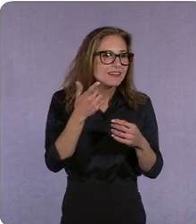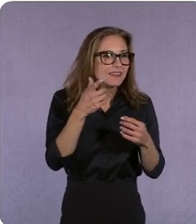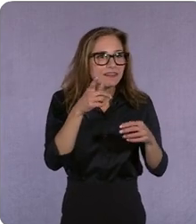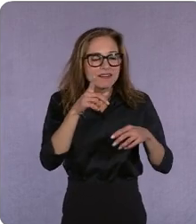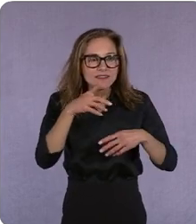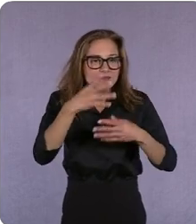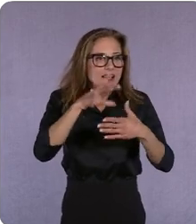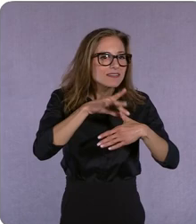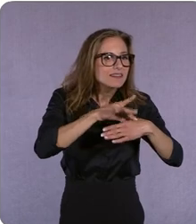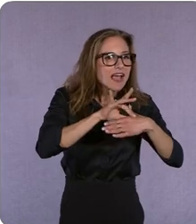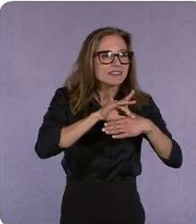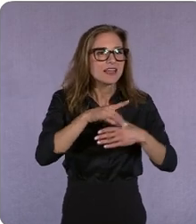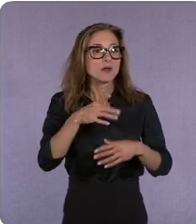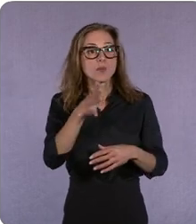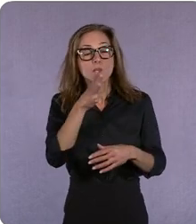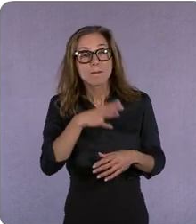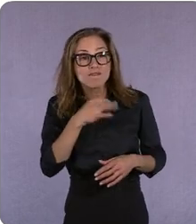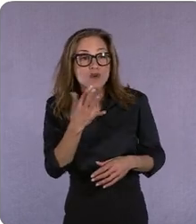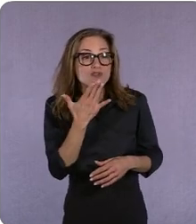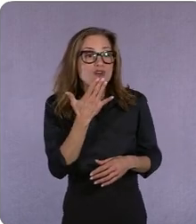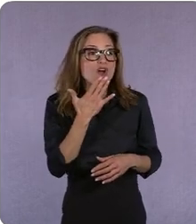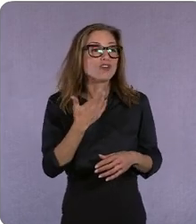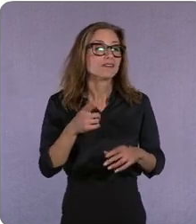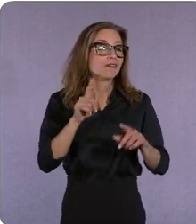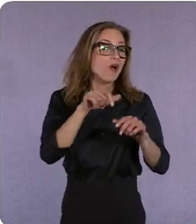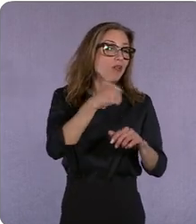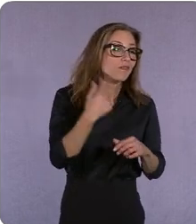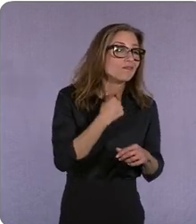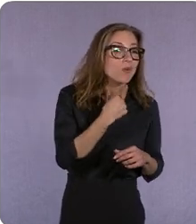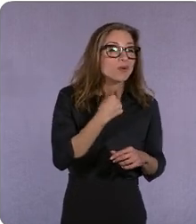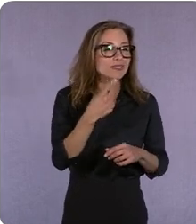otherwise voices that had been structurally excluded from storytelling for decades and